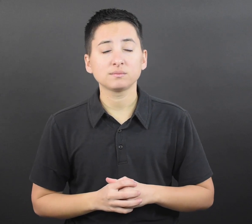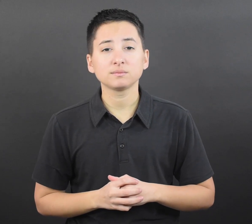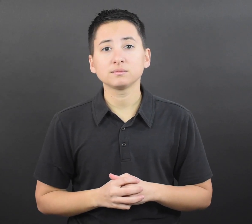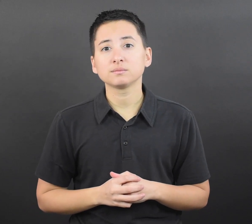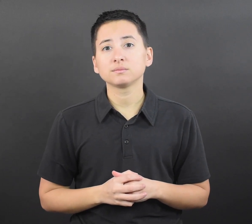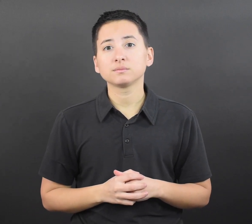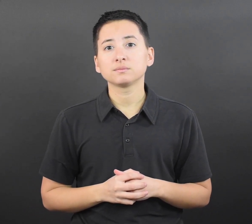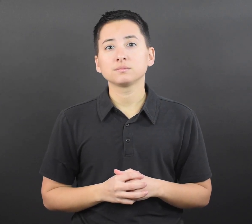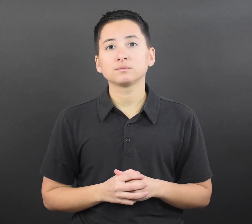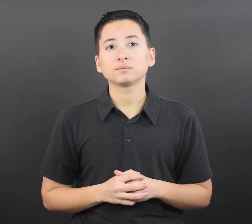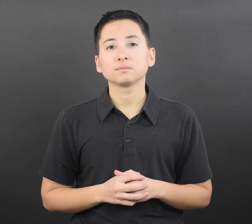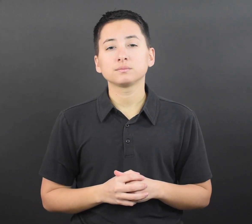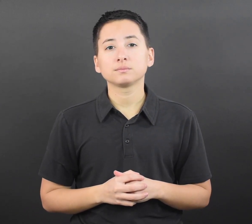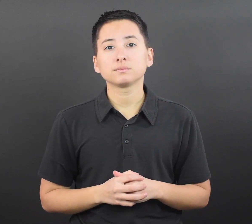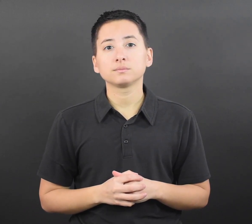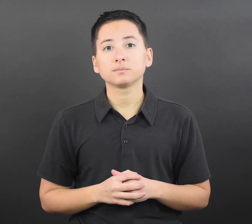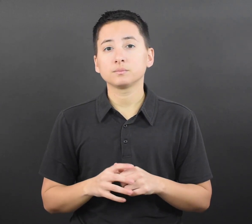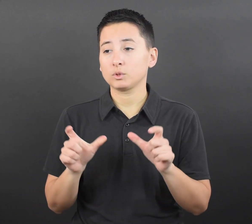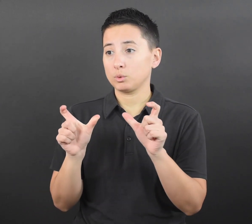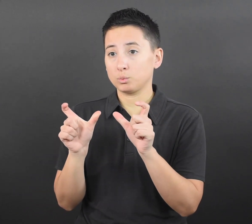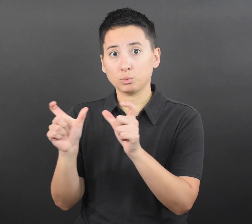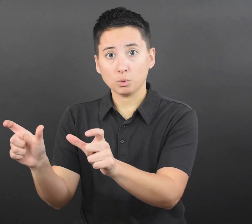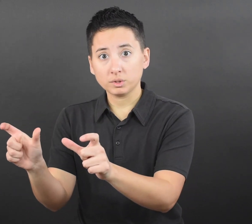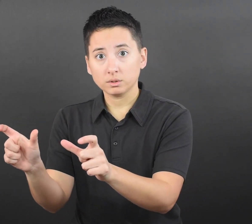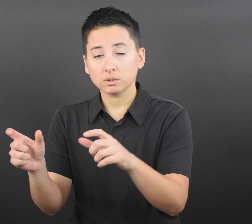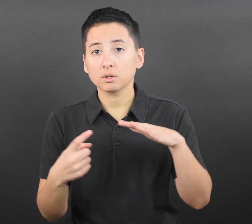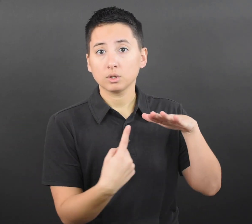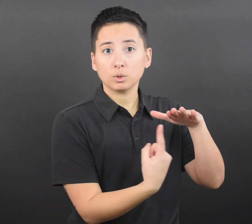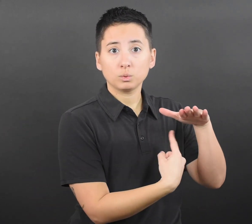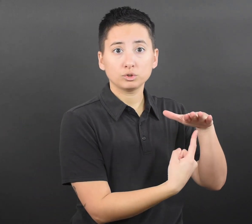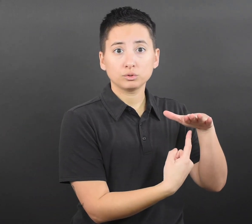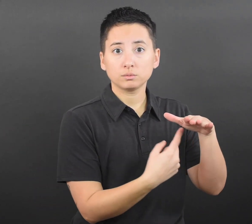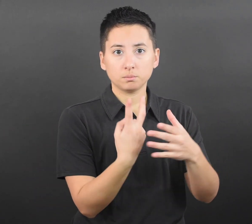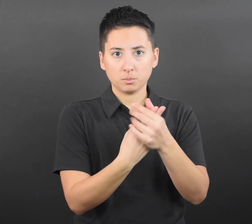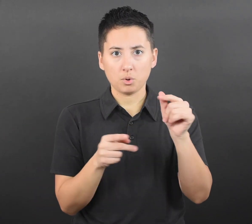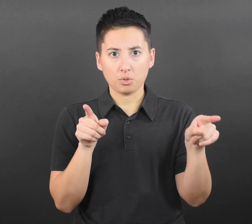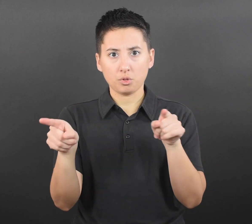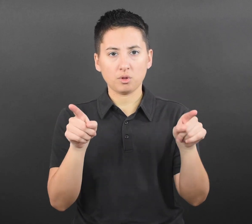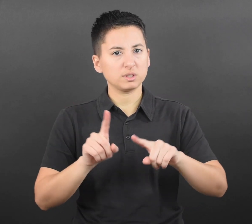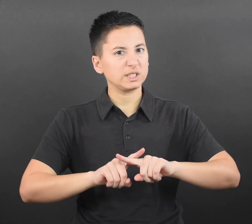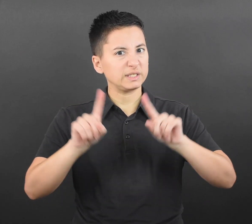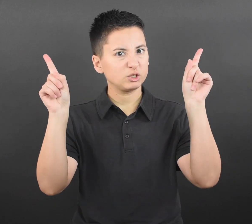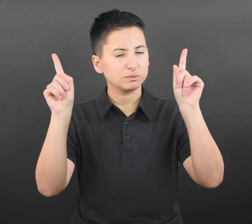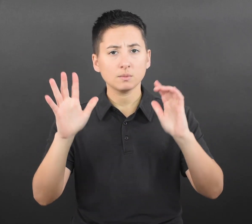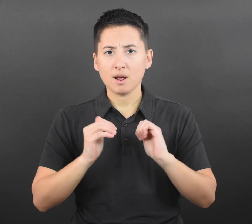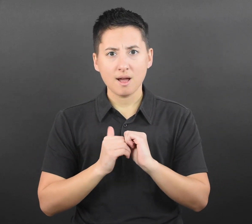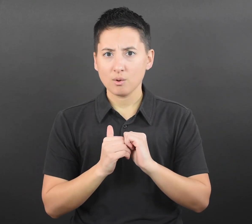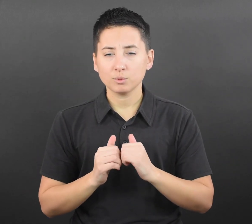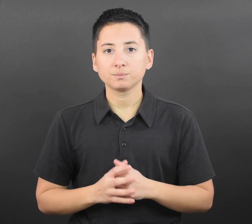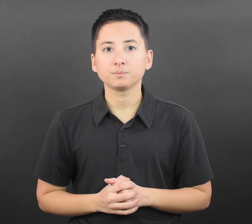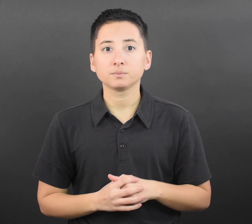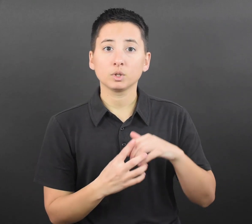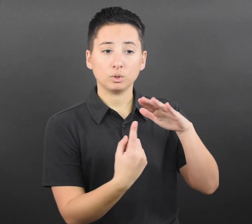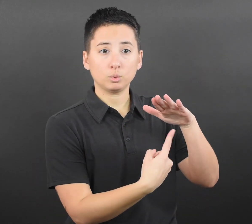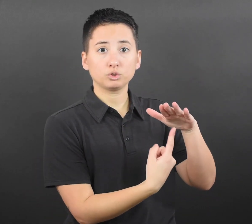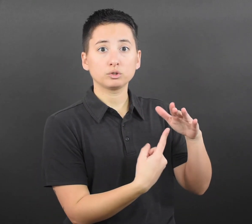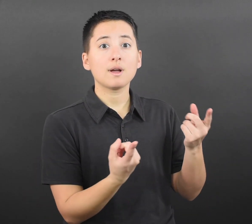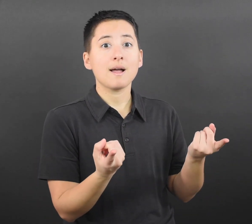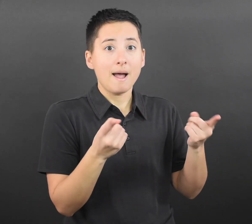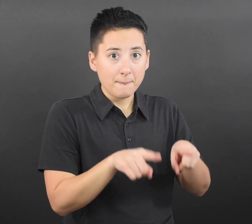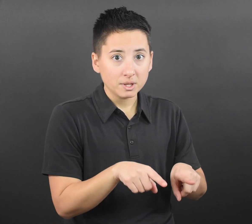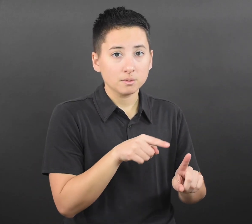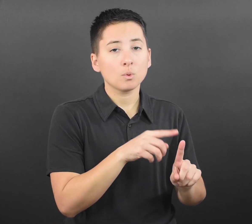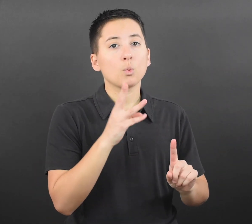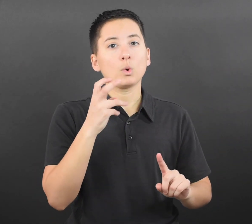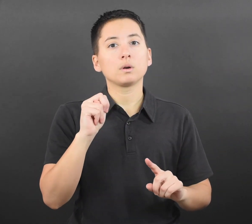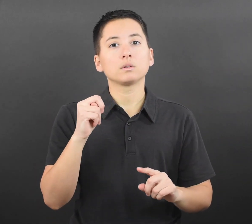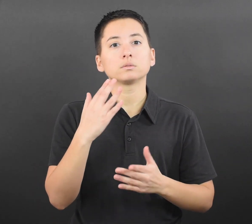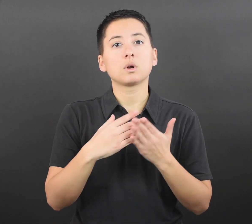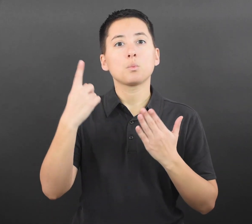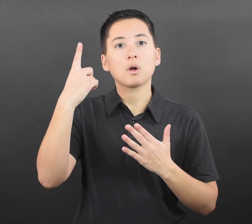Quarantine is different from isolation. Isolation is used by someone who has symptoms of COVID-19,